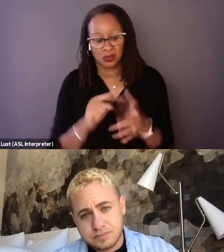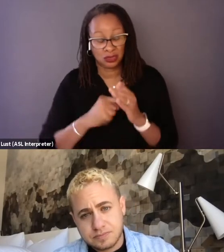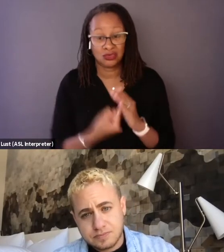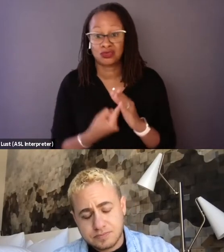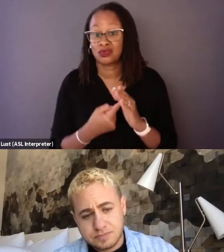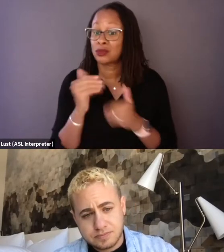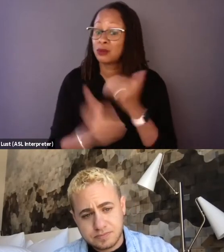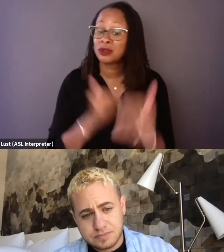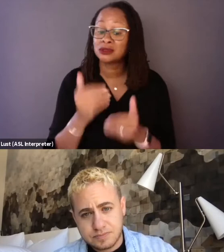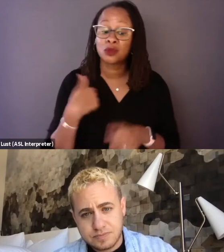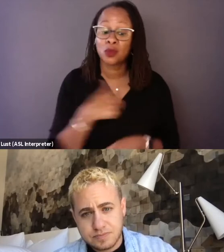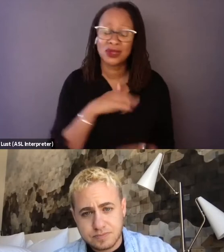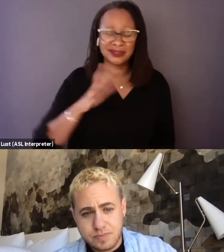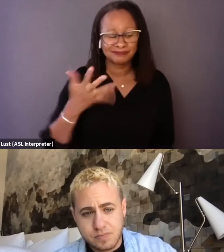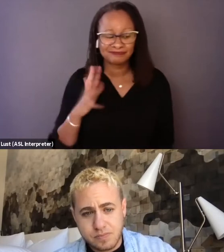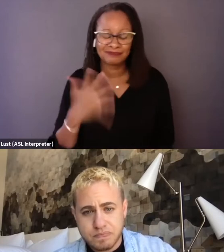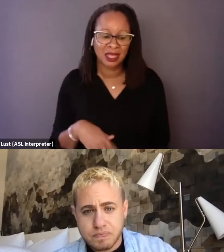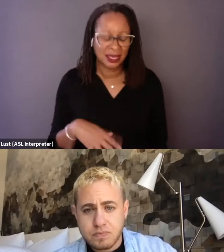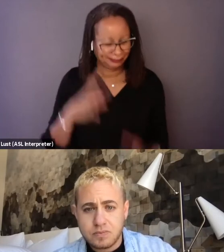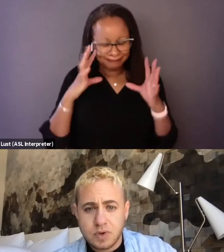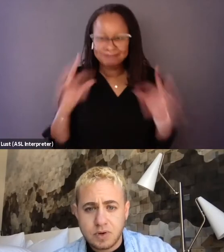we sort of definitively